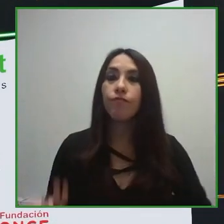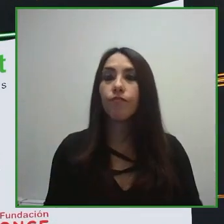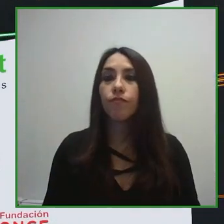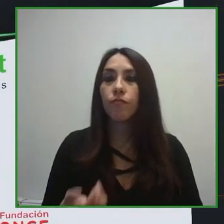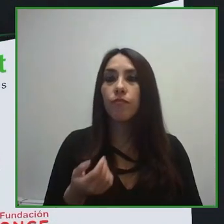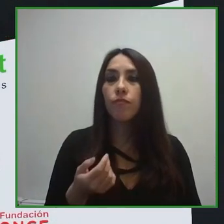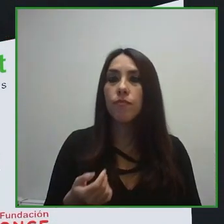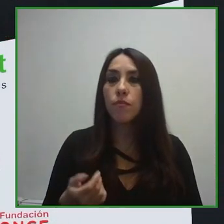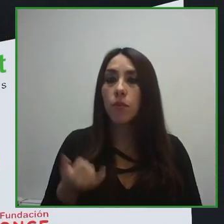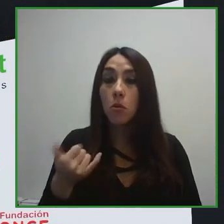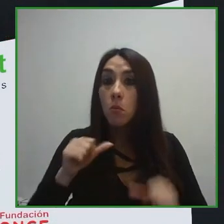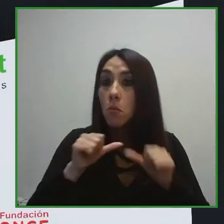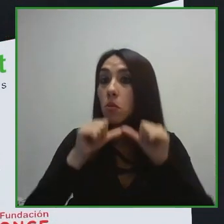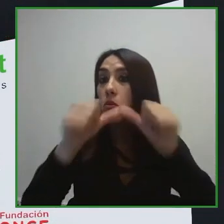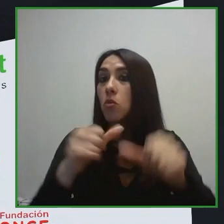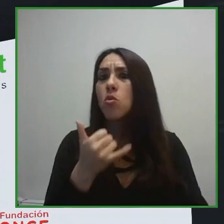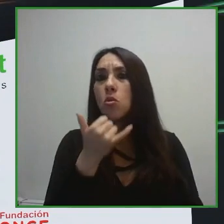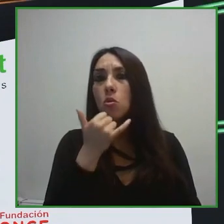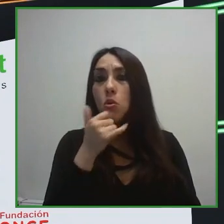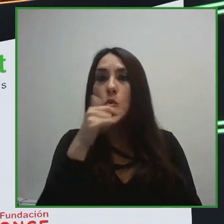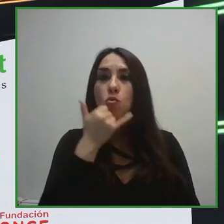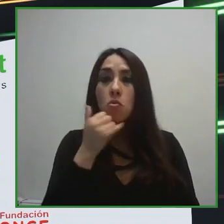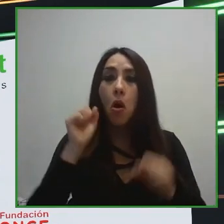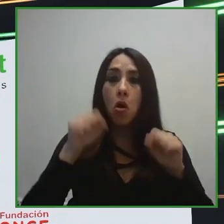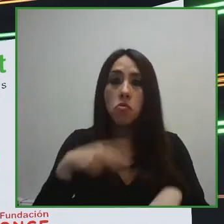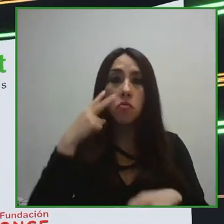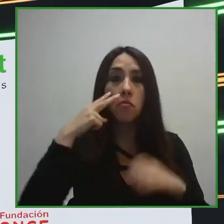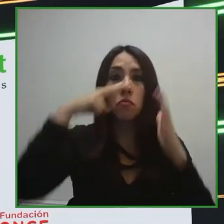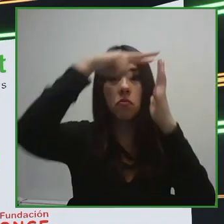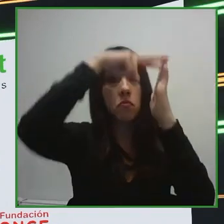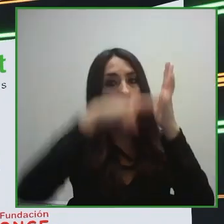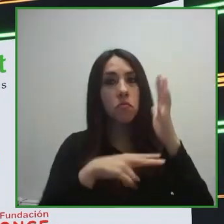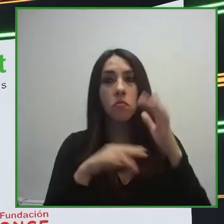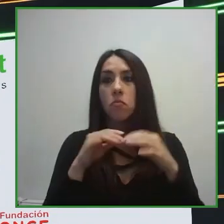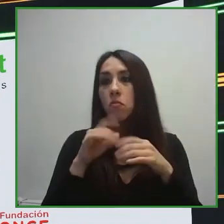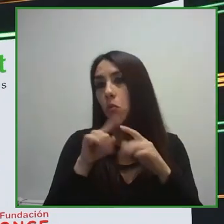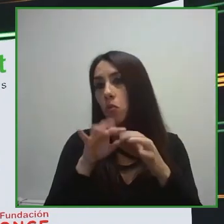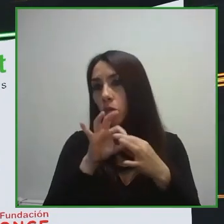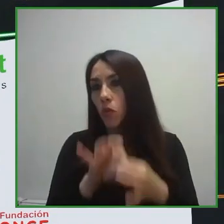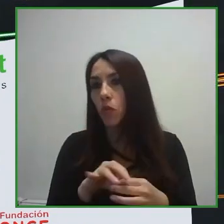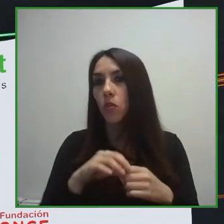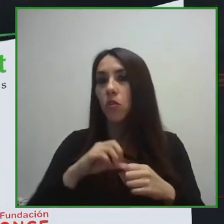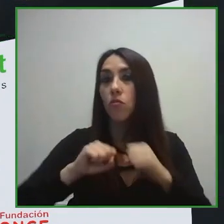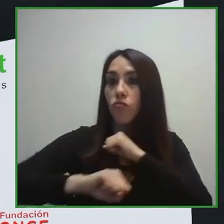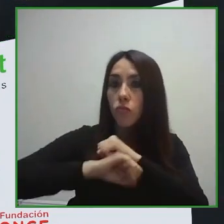You can also check a detailed agenda in the main web page of the platform,